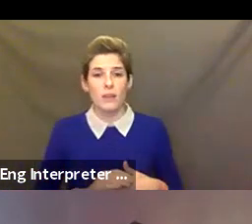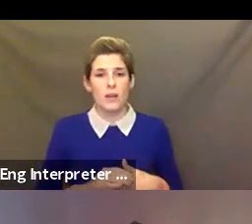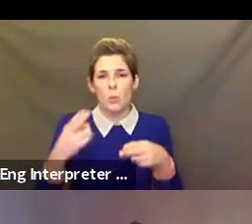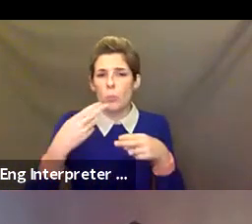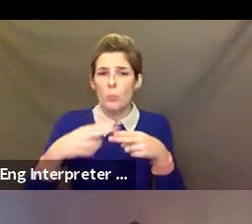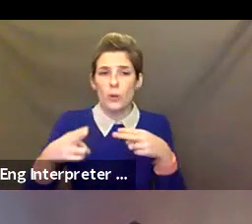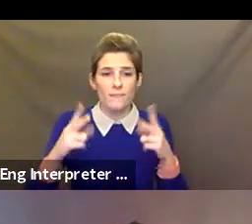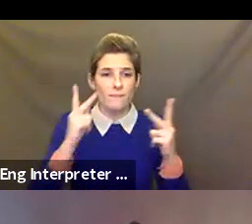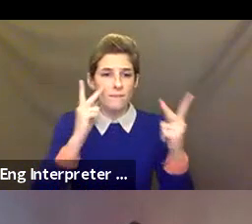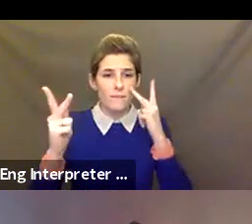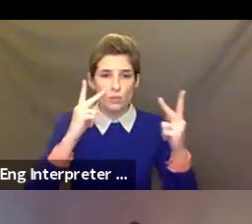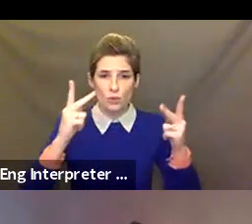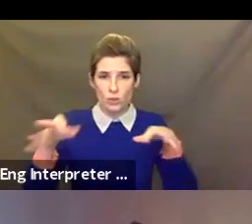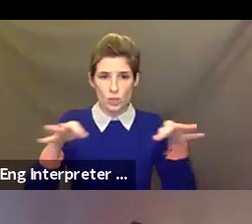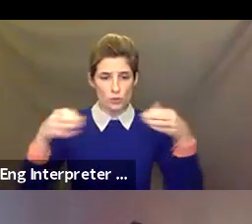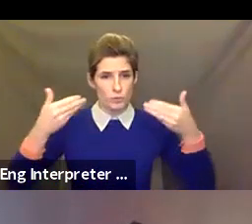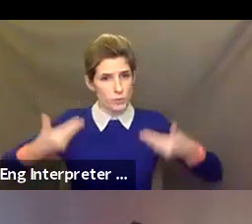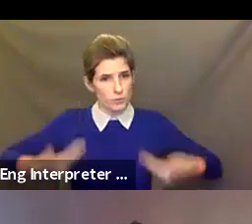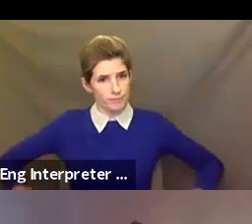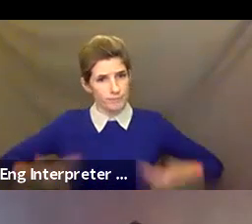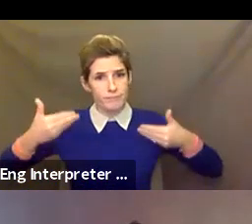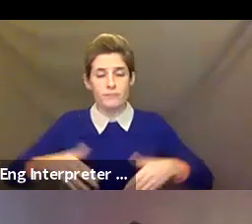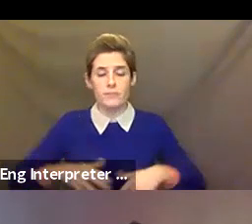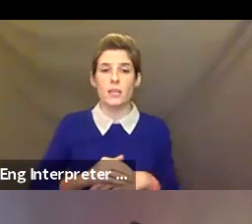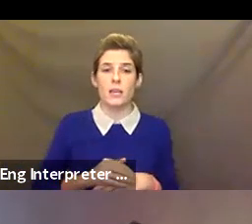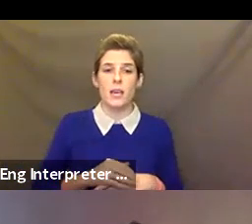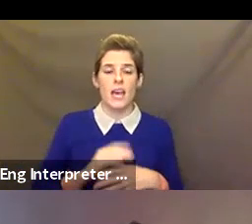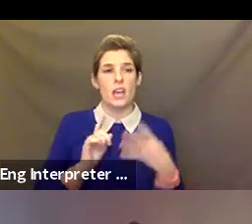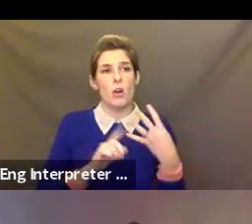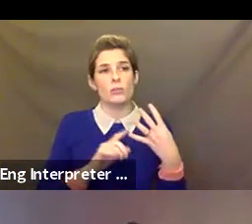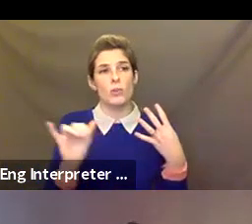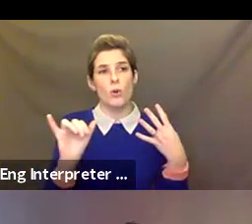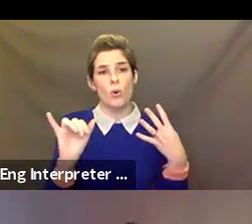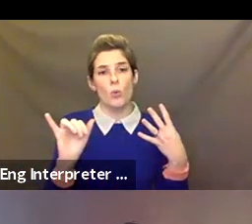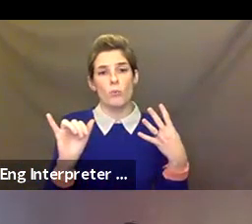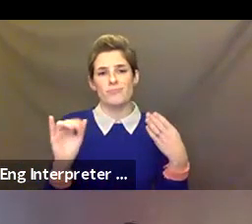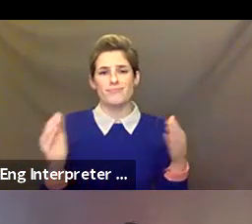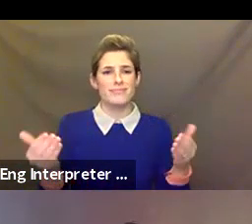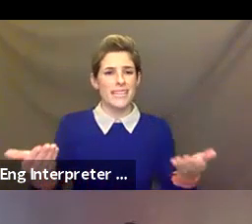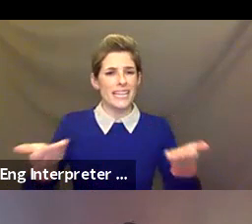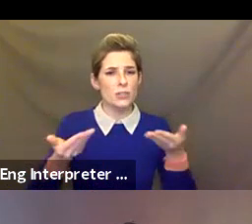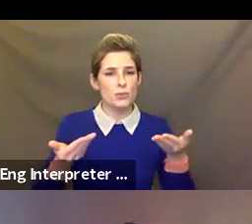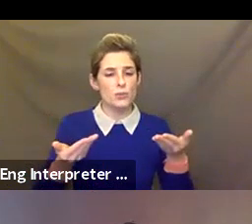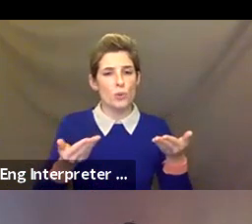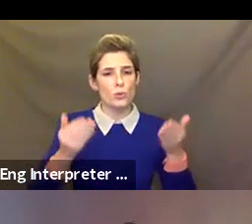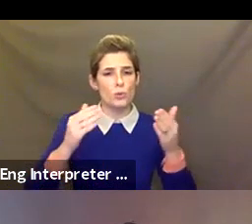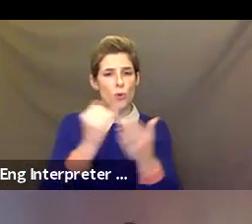description of yourself, and also just a brief intro to the type of arts education programming that you're